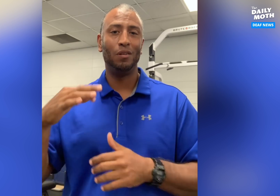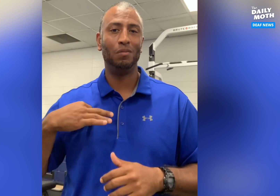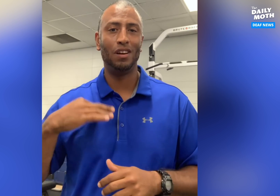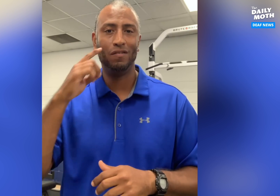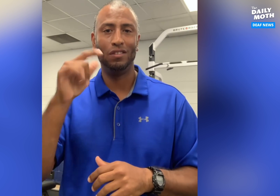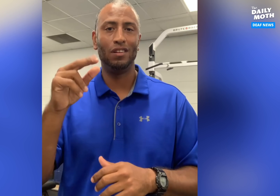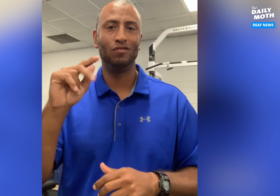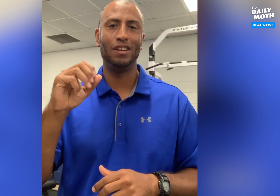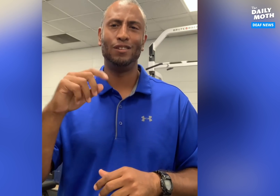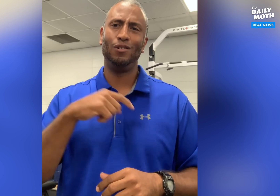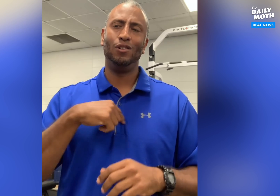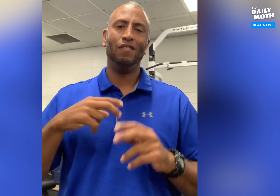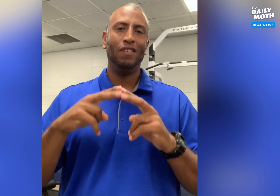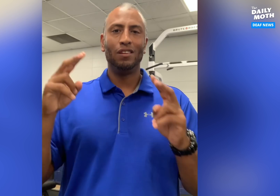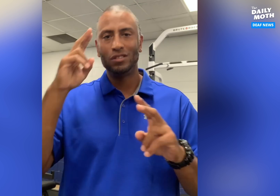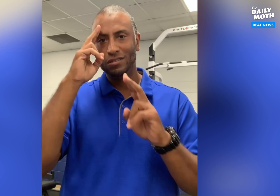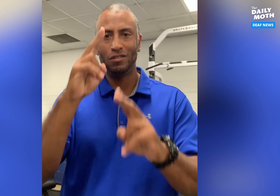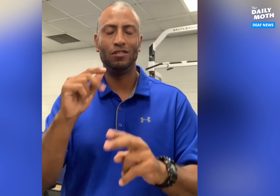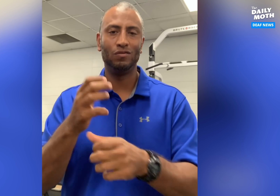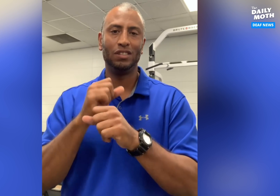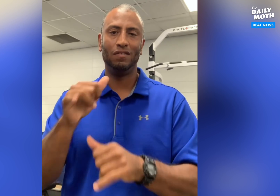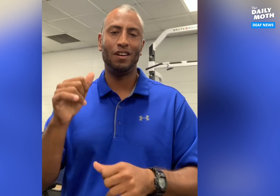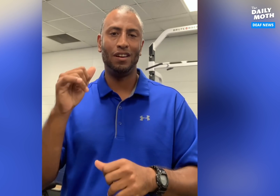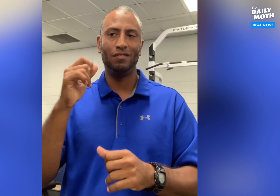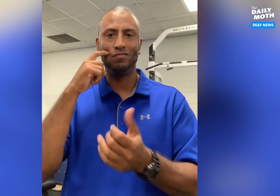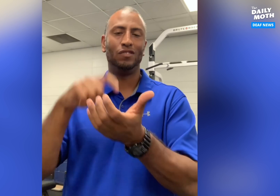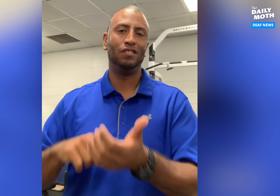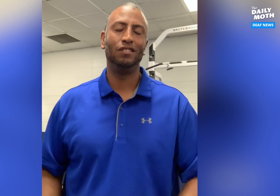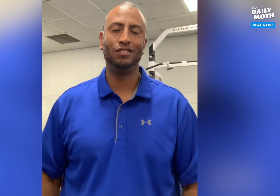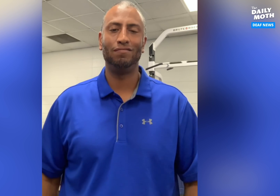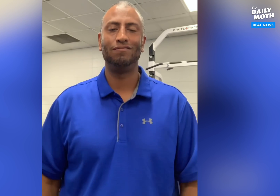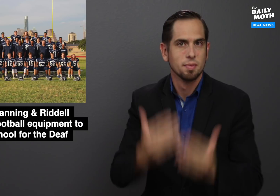that applied for the grant so we are very honored to receive that recognition.